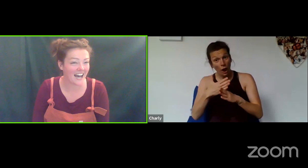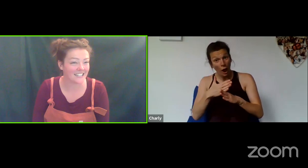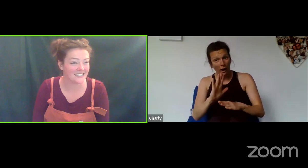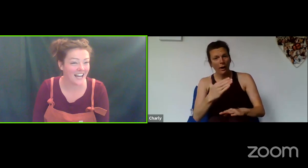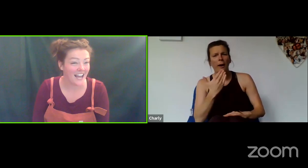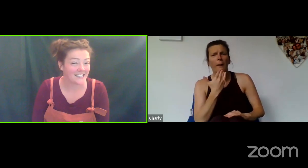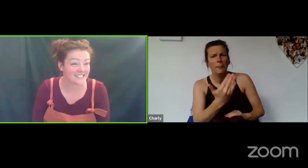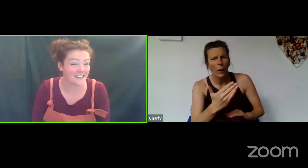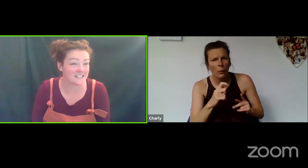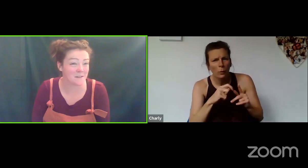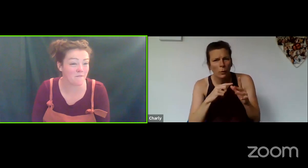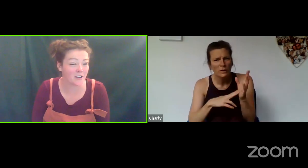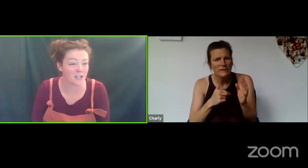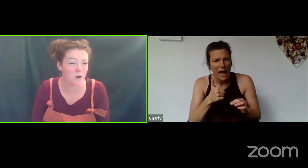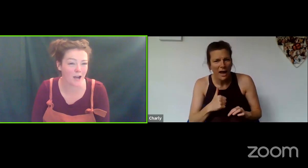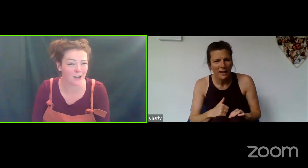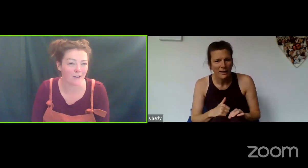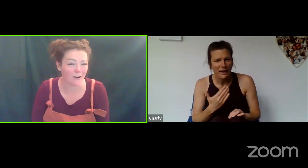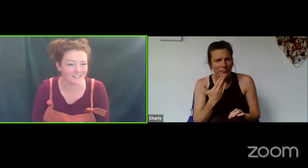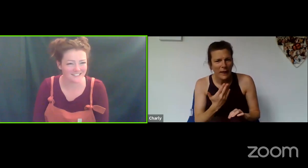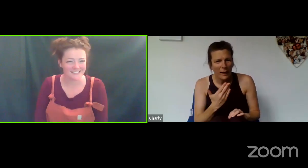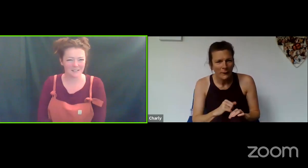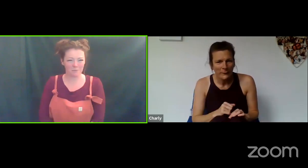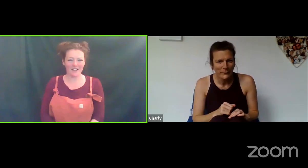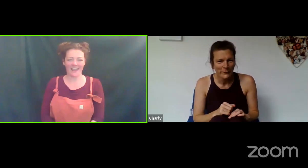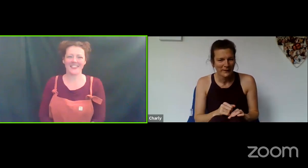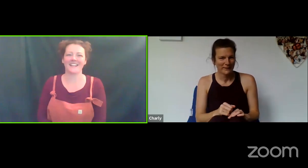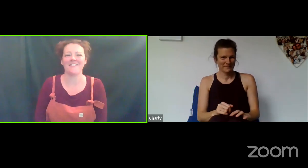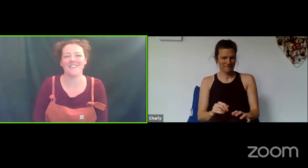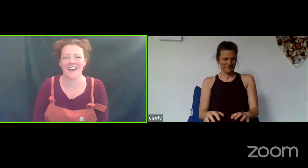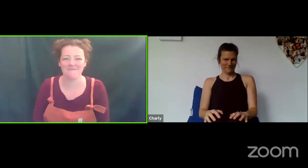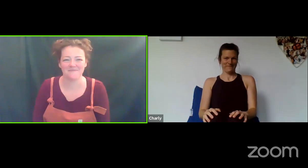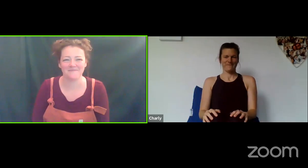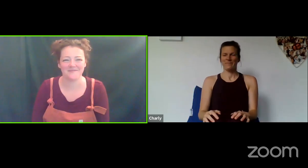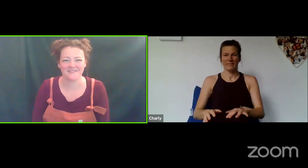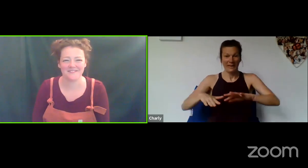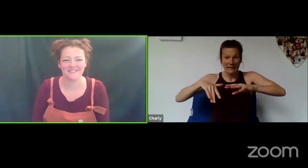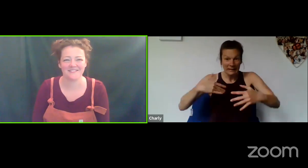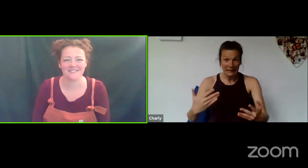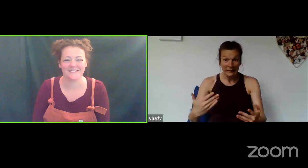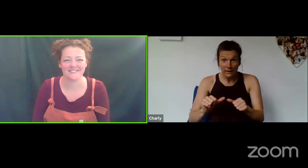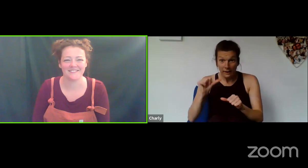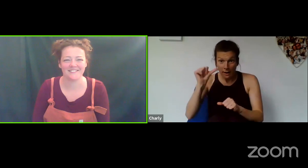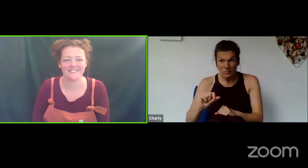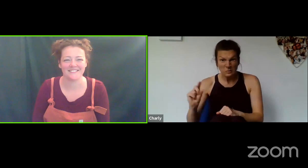has said that there's some very good work going on. Brilliant! Thank you for that!